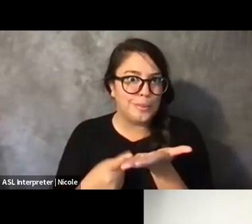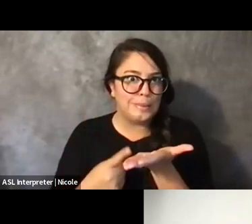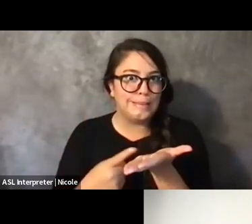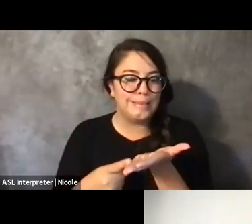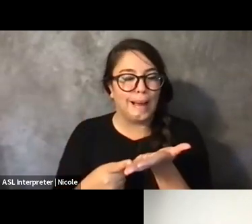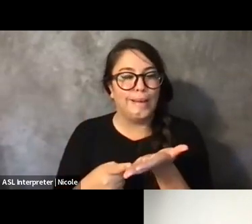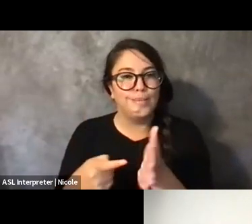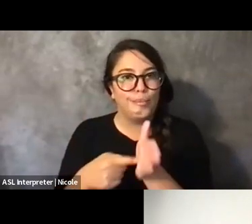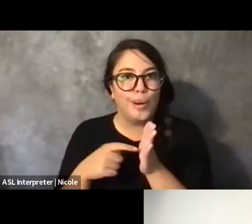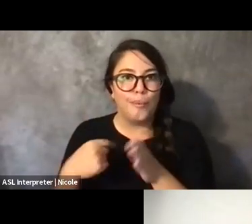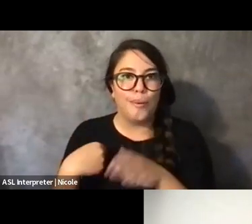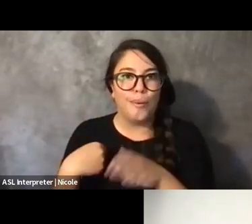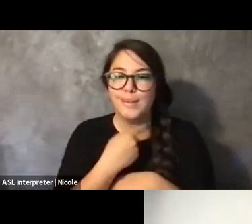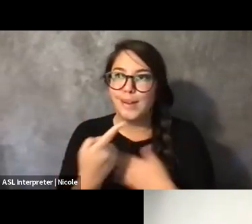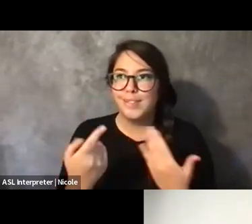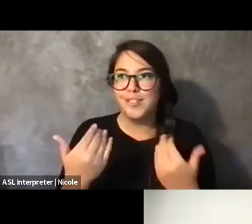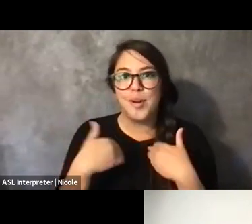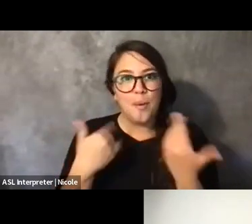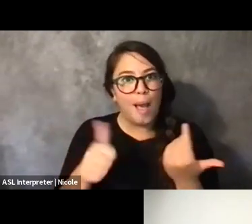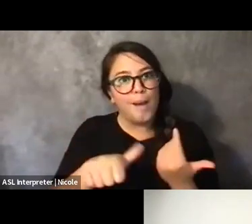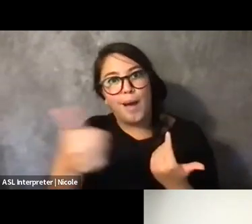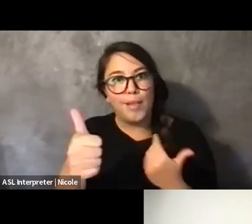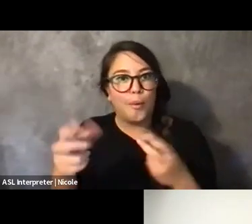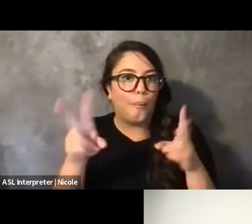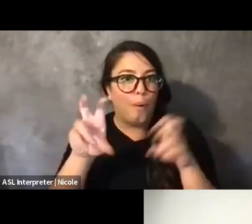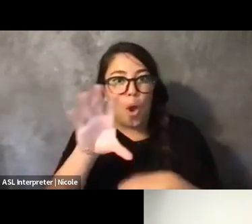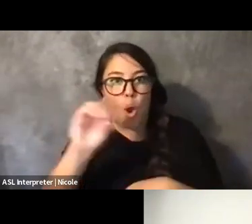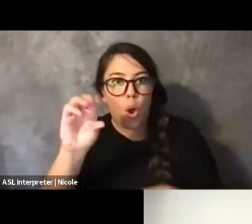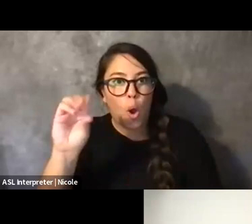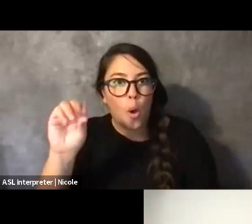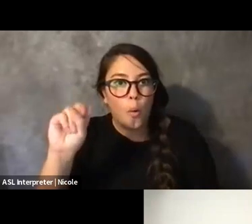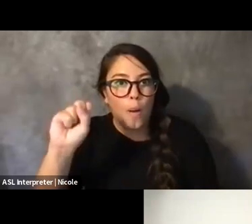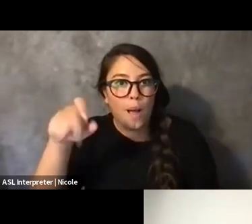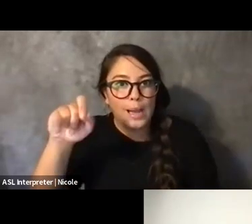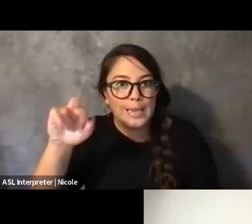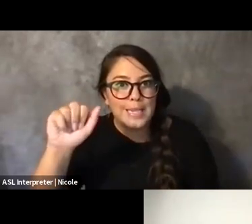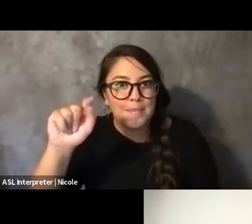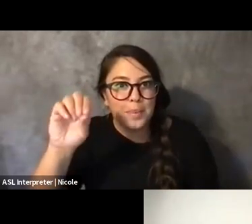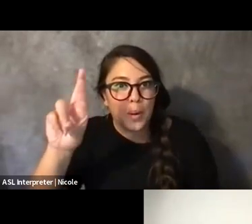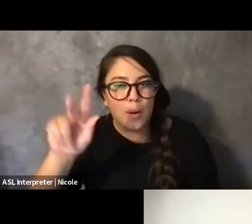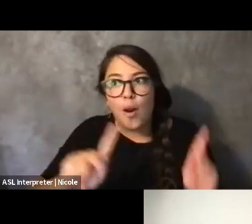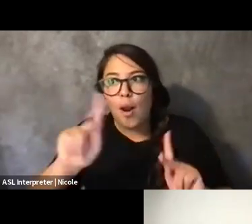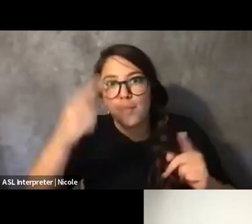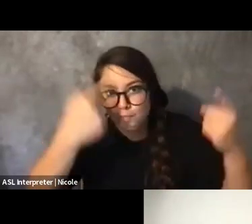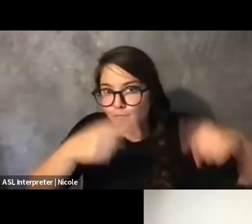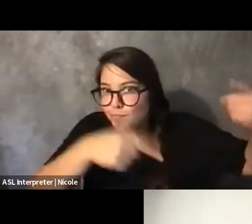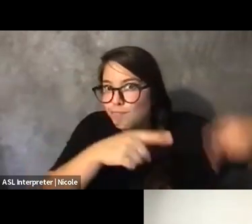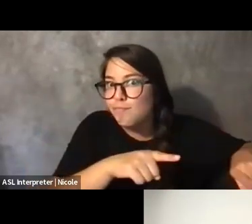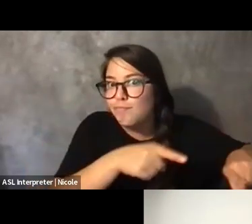Like, you have to have co-conspirators on the inside who are willing to, like, help you make some things happen.